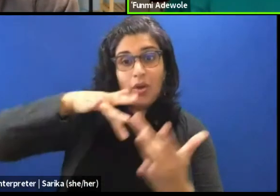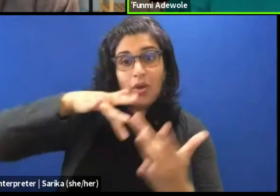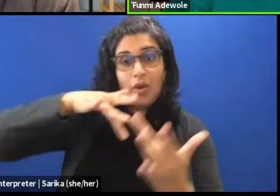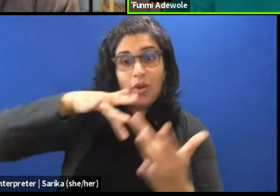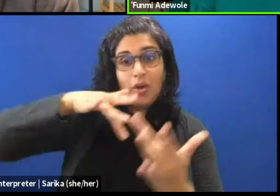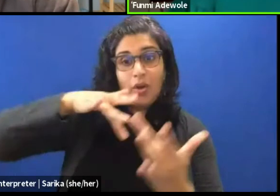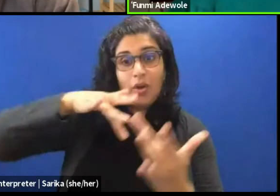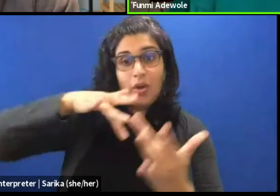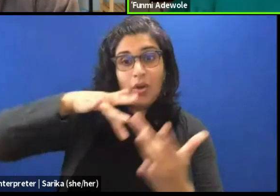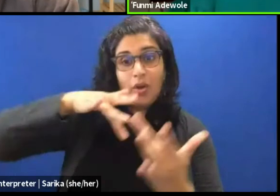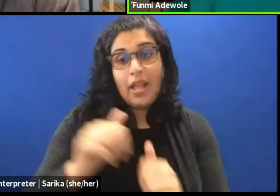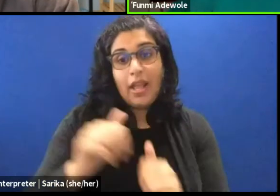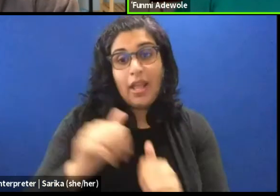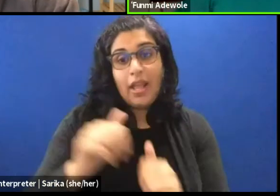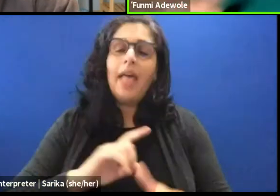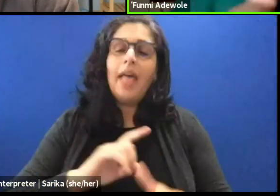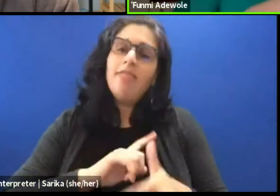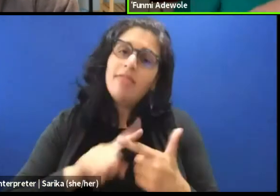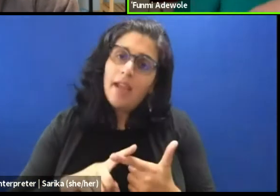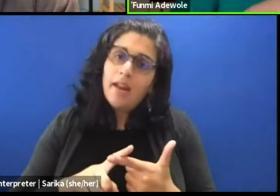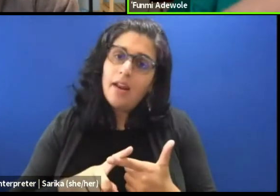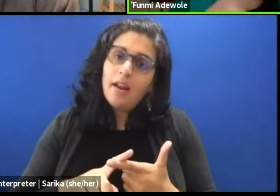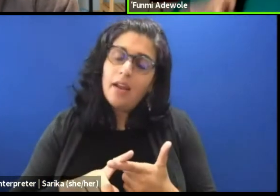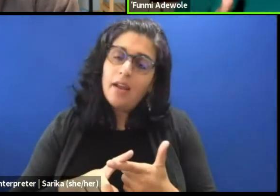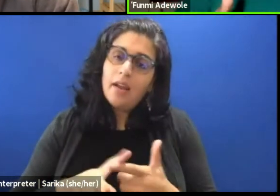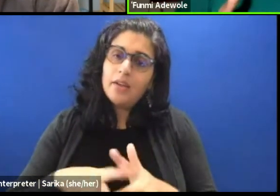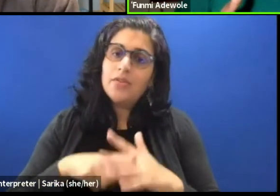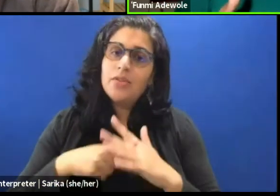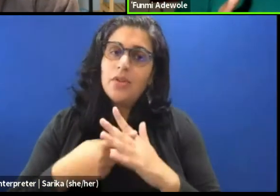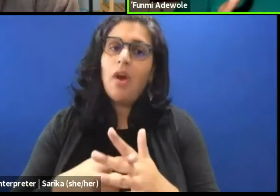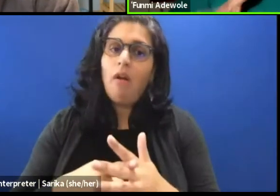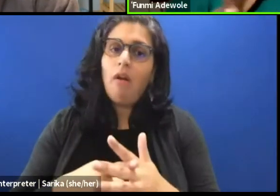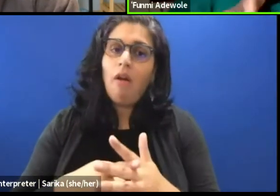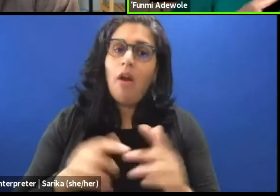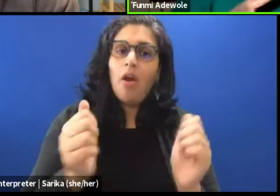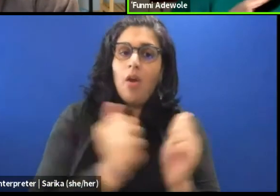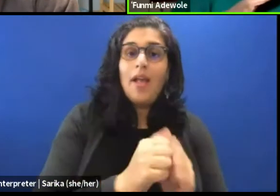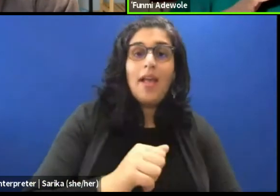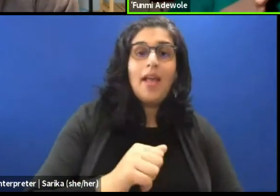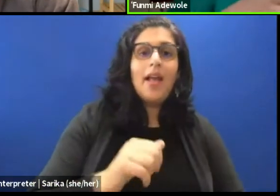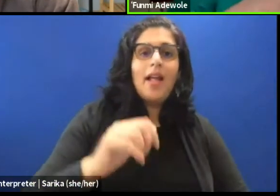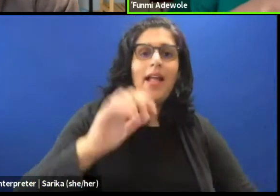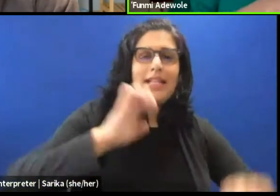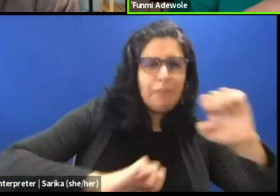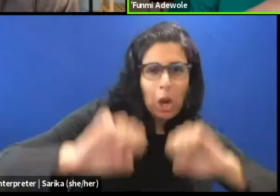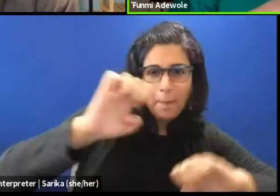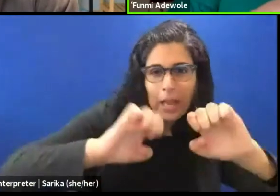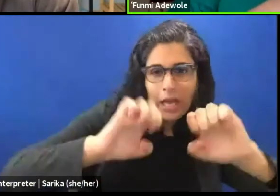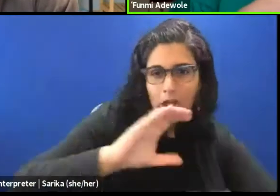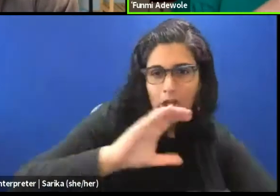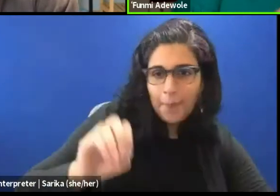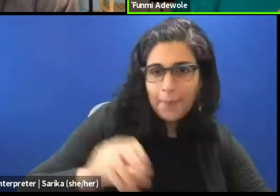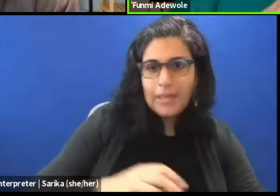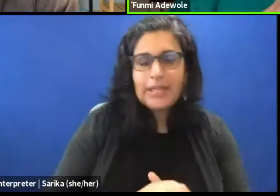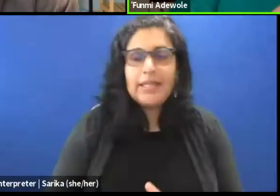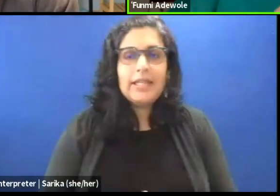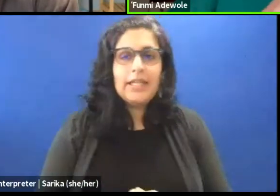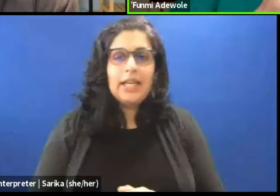but then I started touring with experimental companies, and then I was traditional African dance drama,